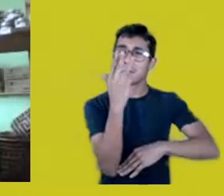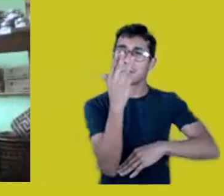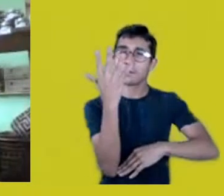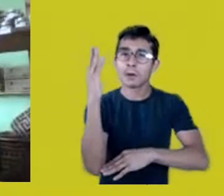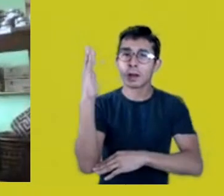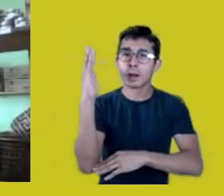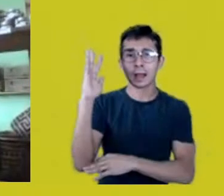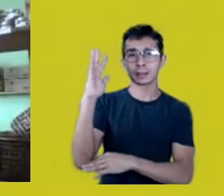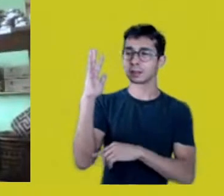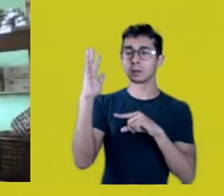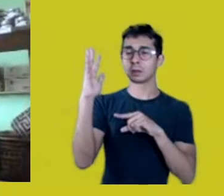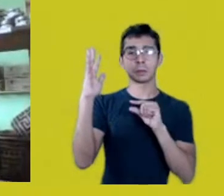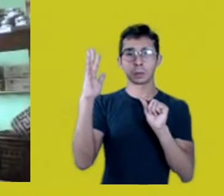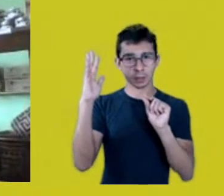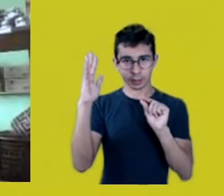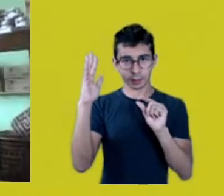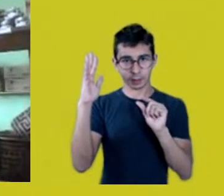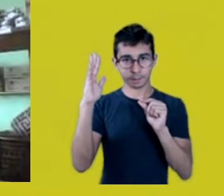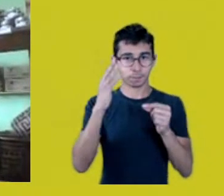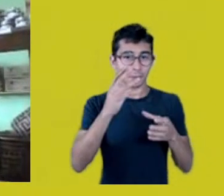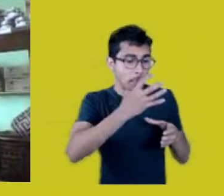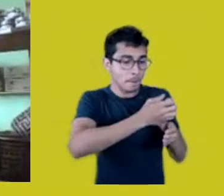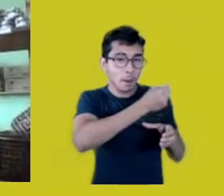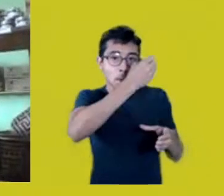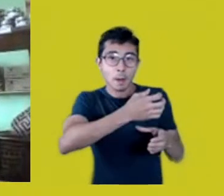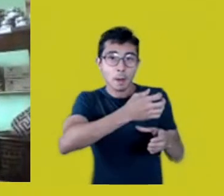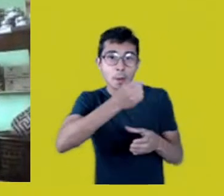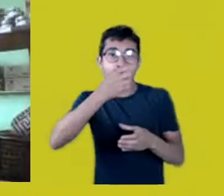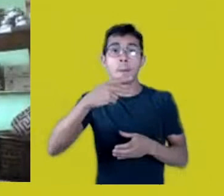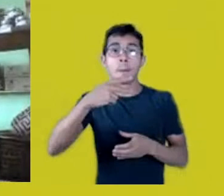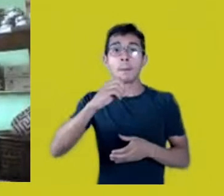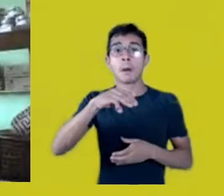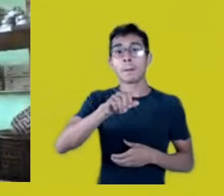is something constructed